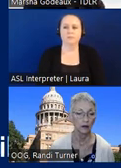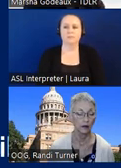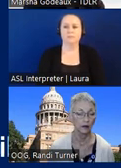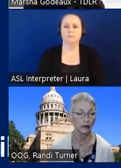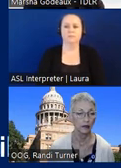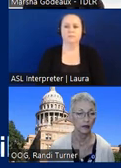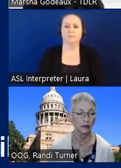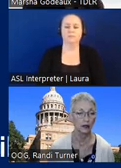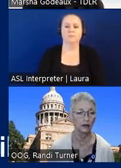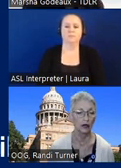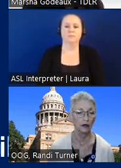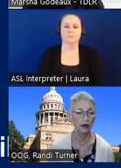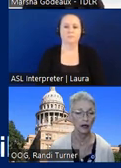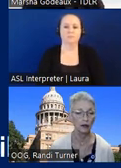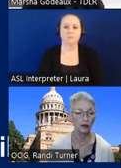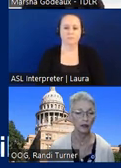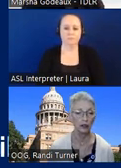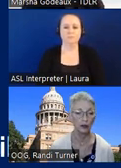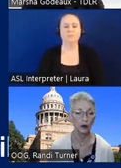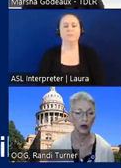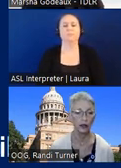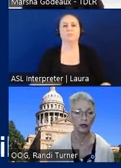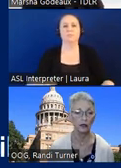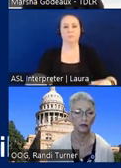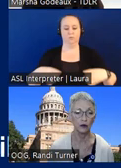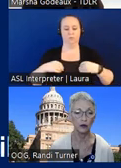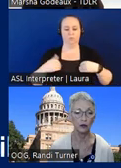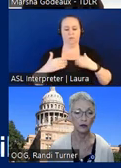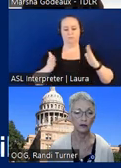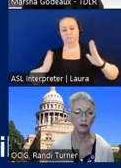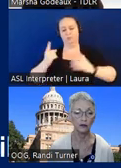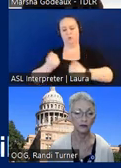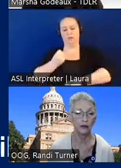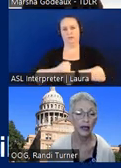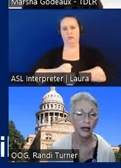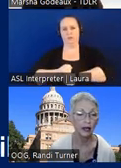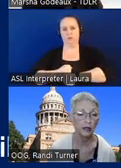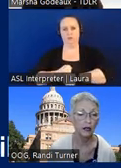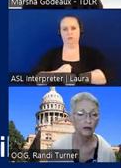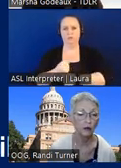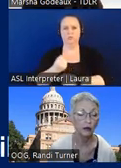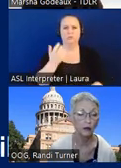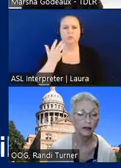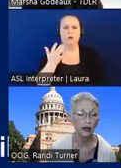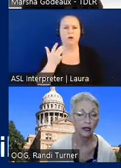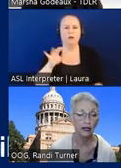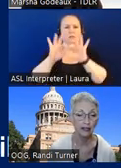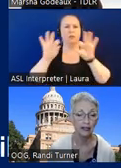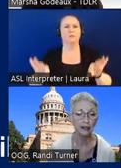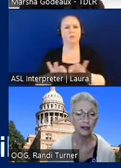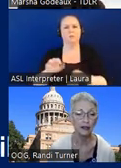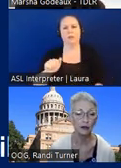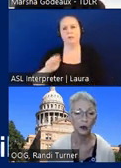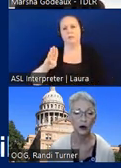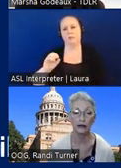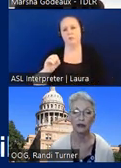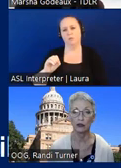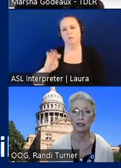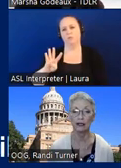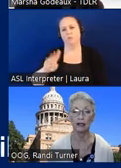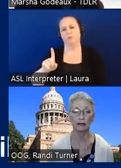let's see if the owner has one year why is a form [ __ ] for one in requiring 30 days